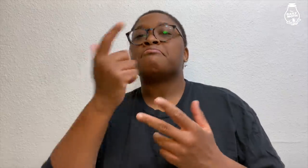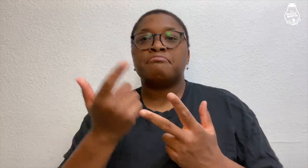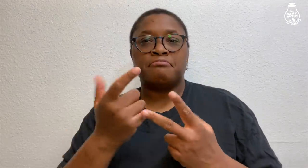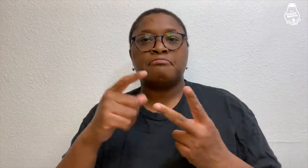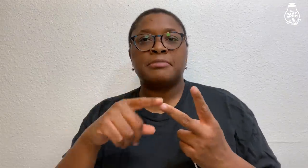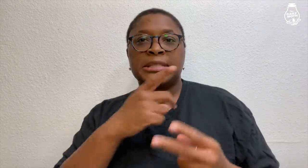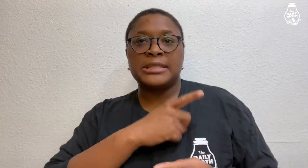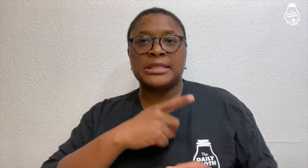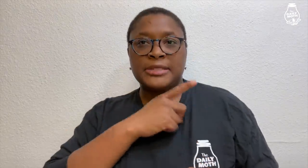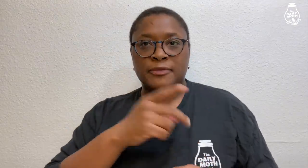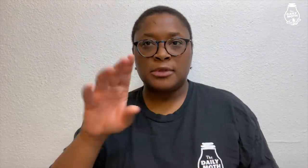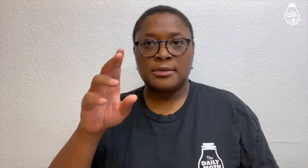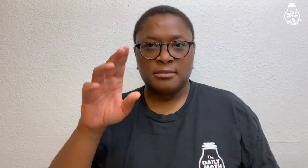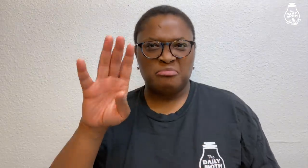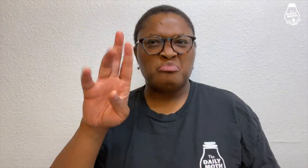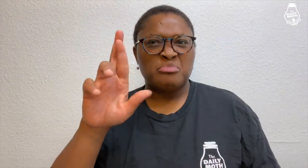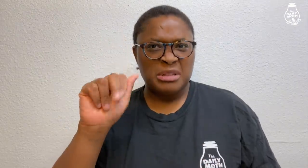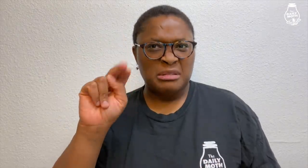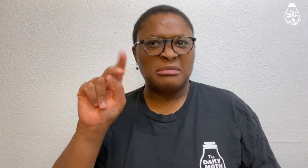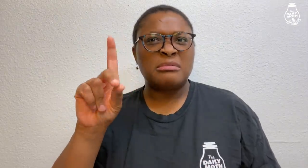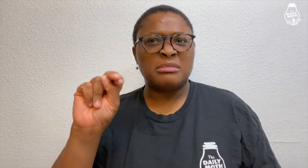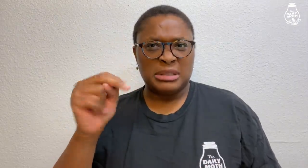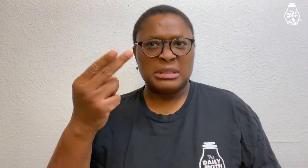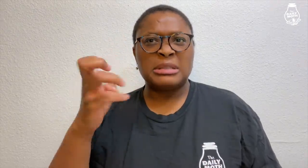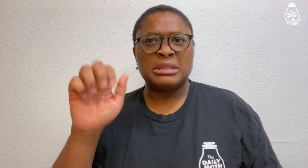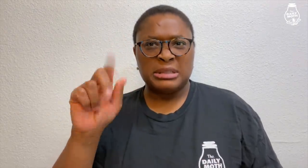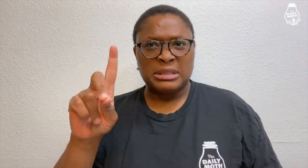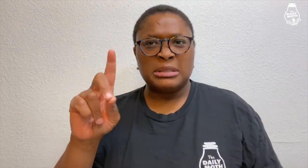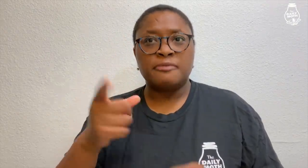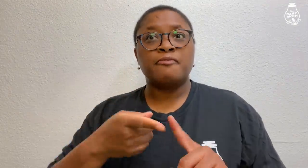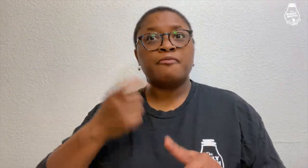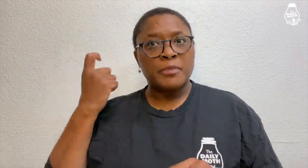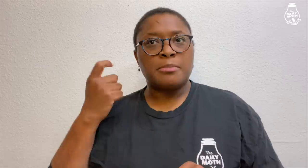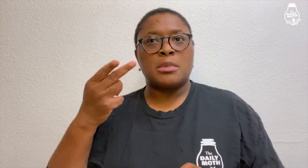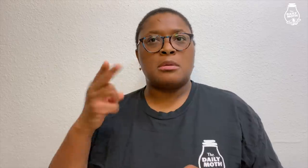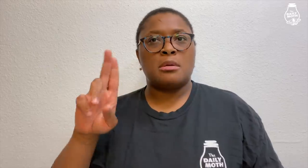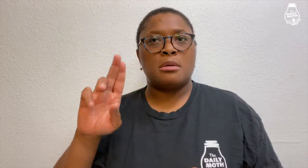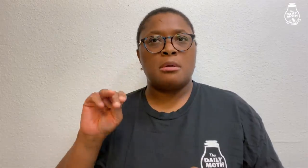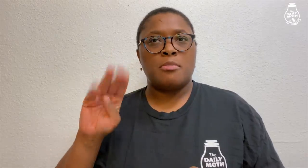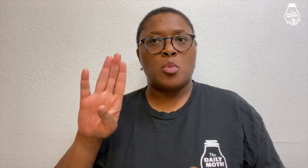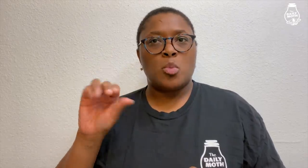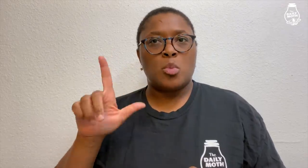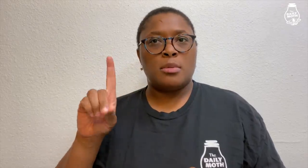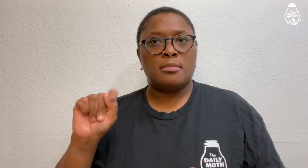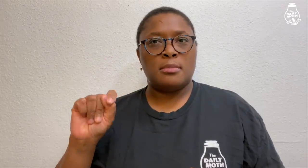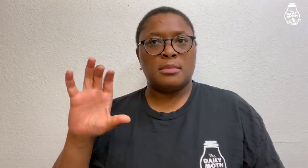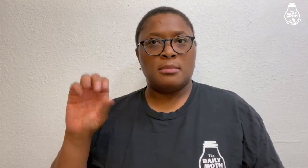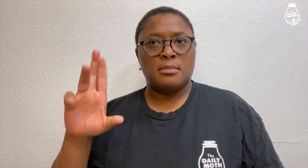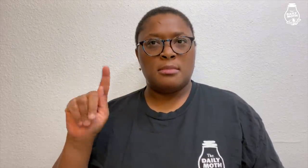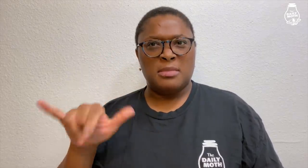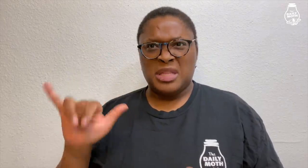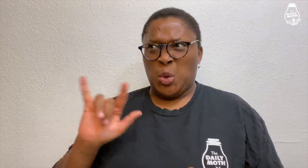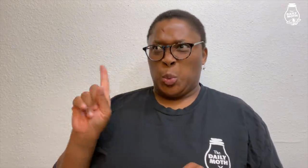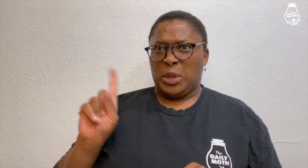Next, Detective Brandon Head from Humboldt County,